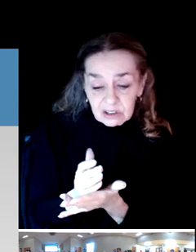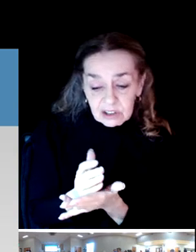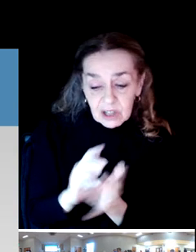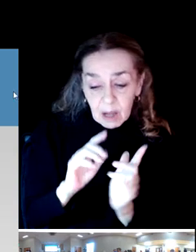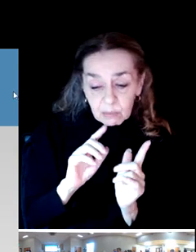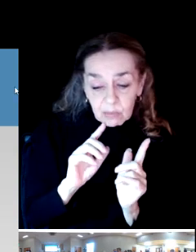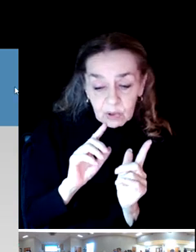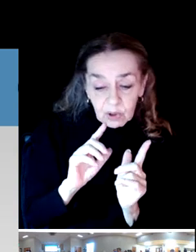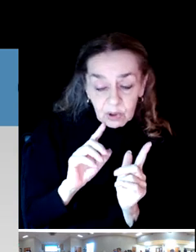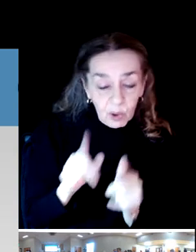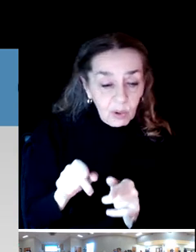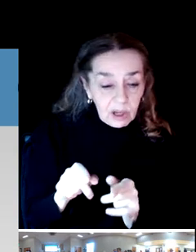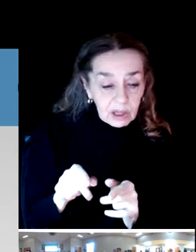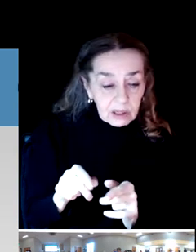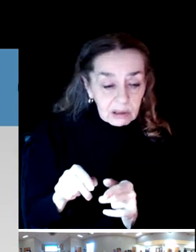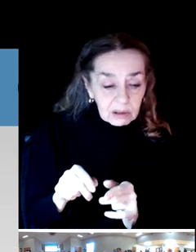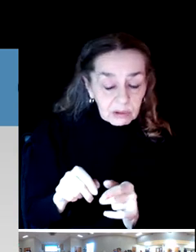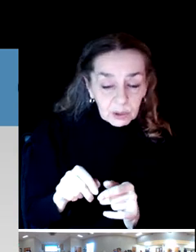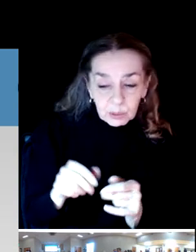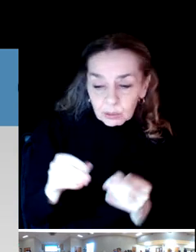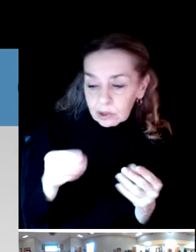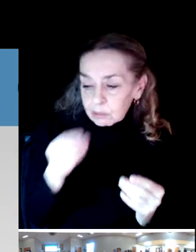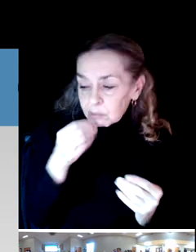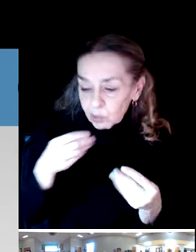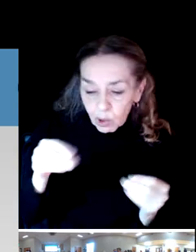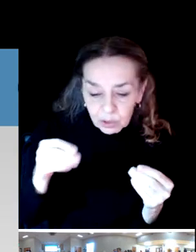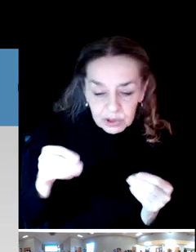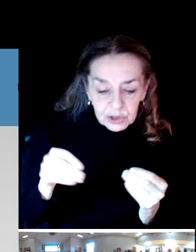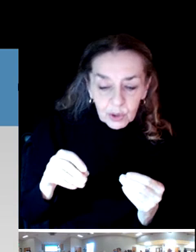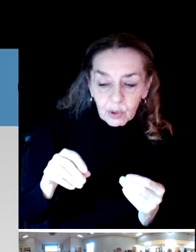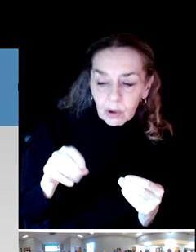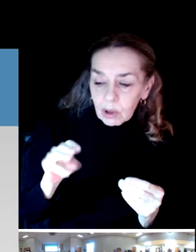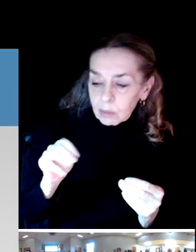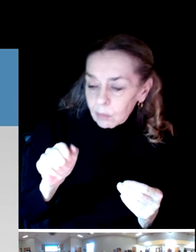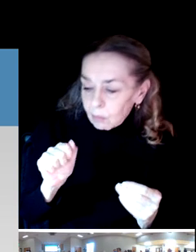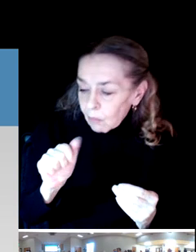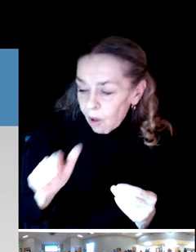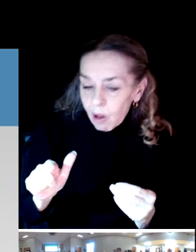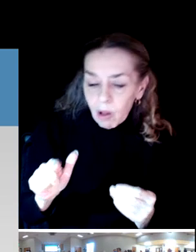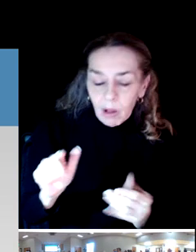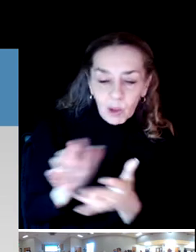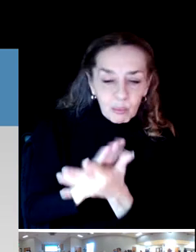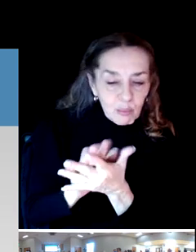number of times they went to the grocery store or the shopping mall or movie theaters or stopped going altogether.